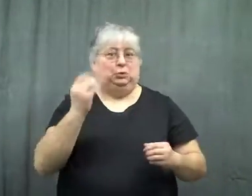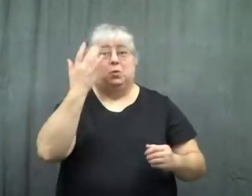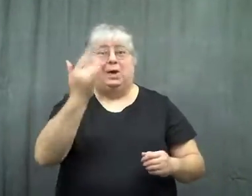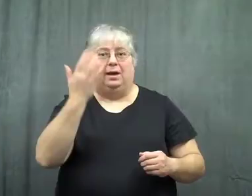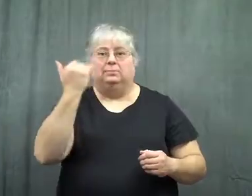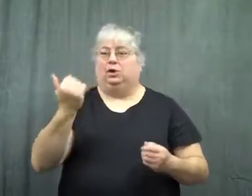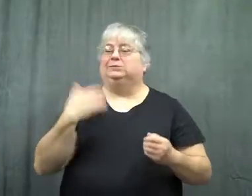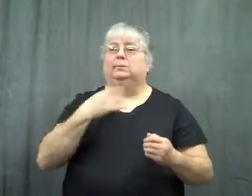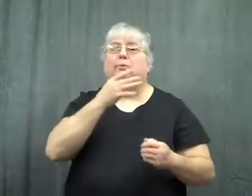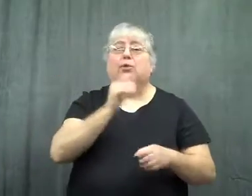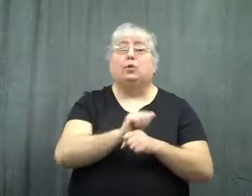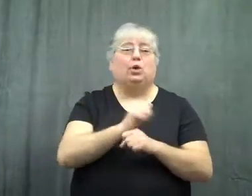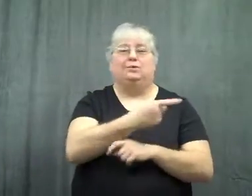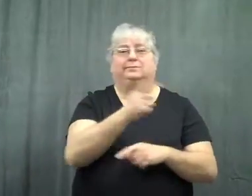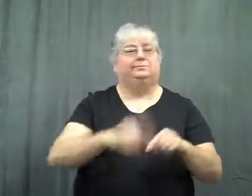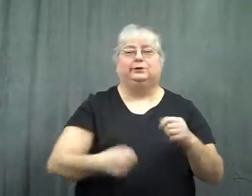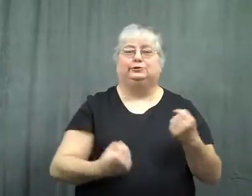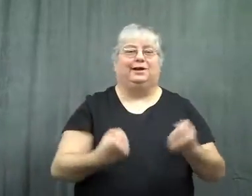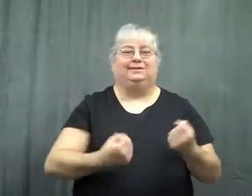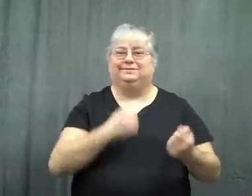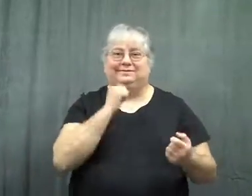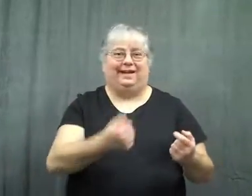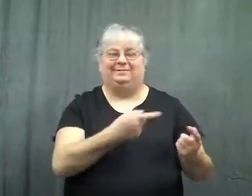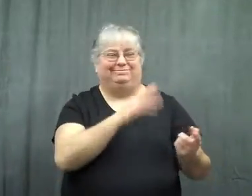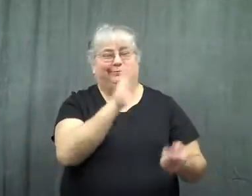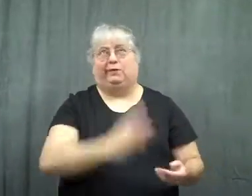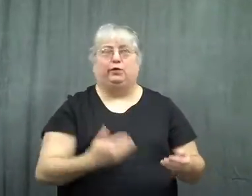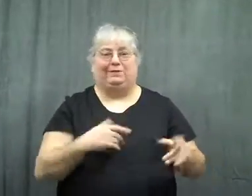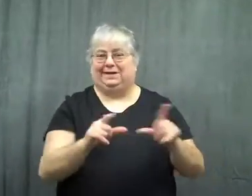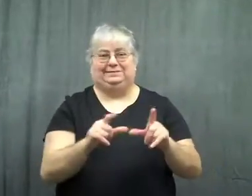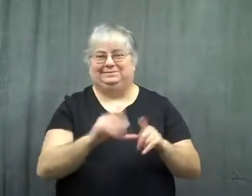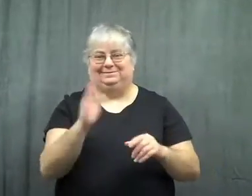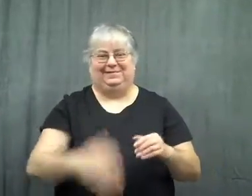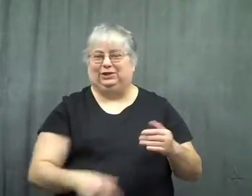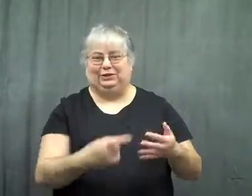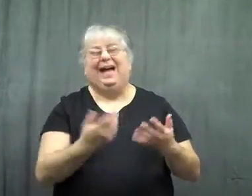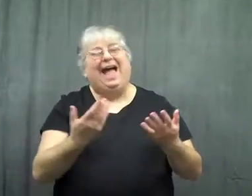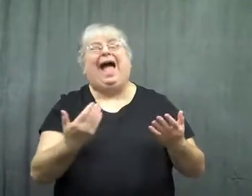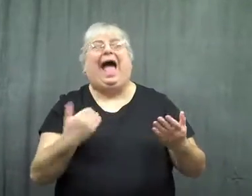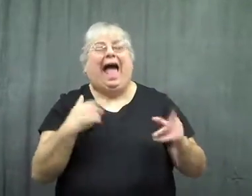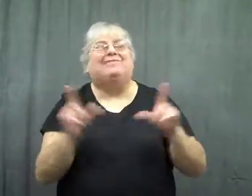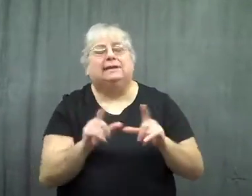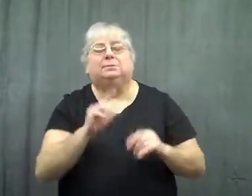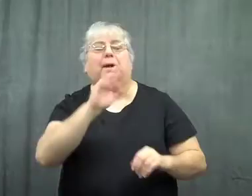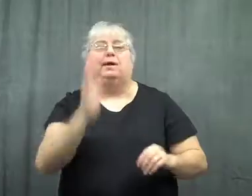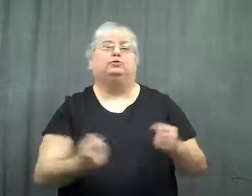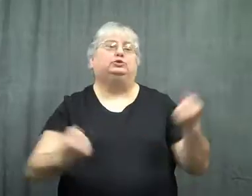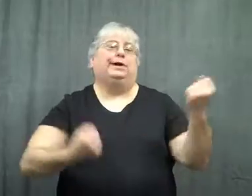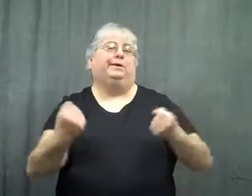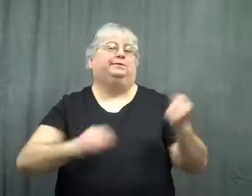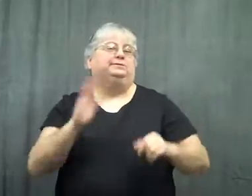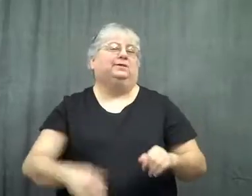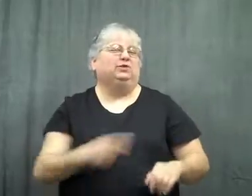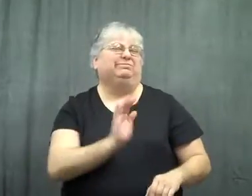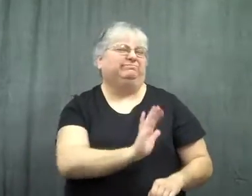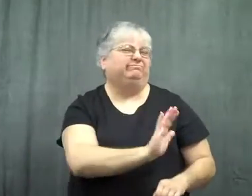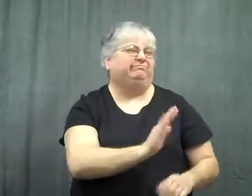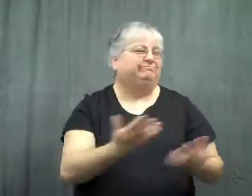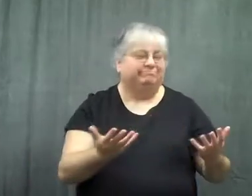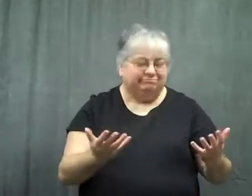My mother worked, but didn't drive. Never had a license, well she did, but didn't drive.